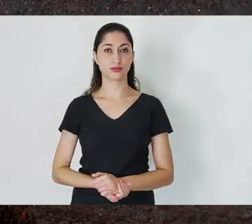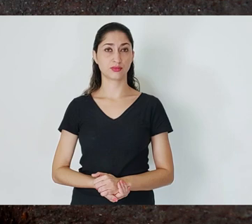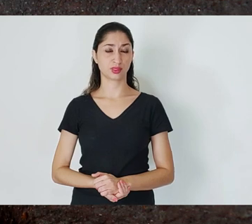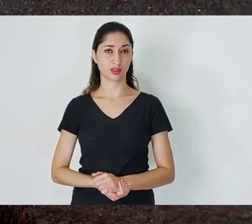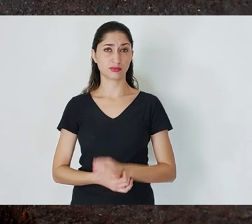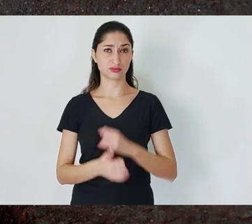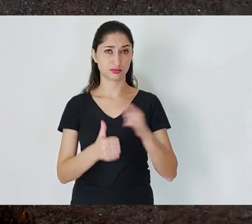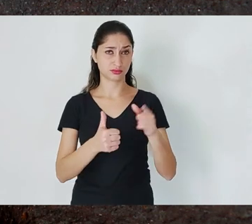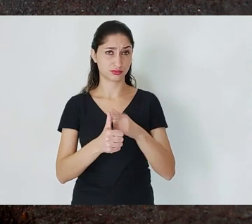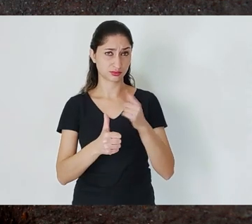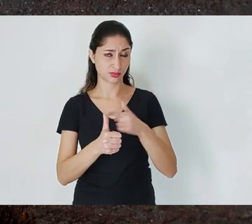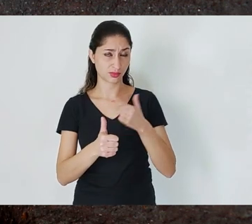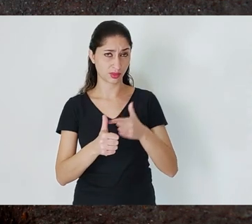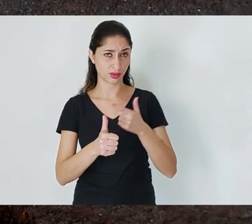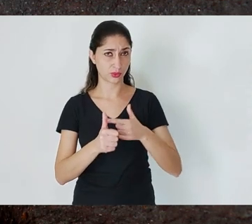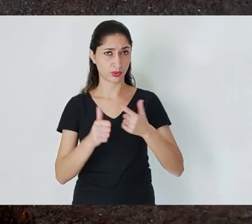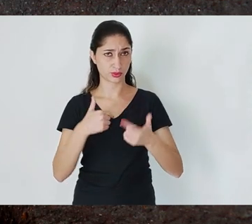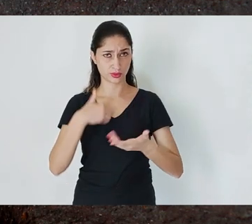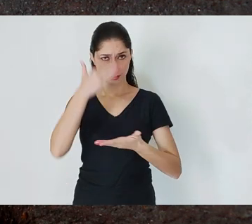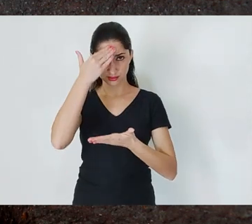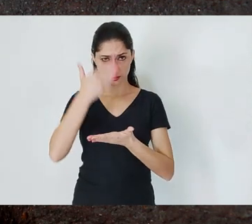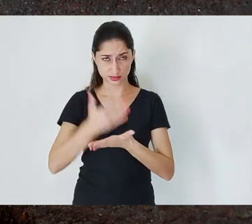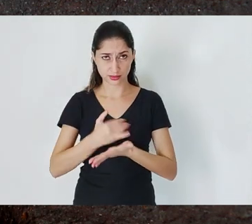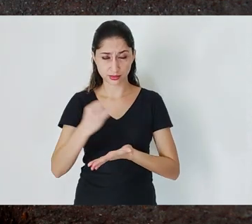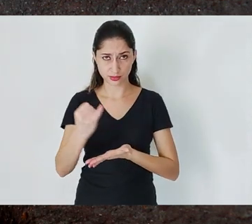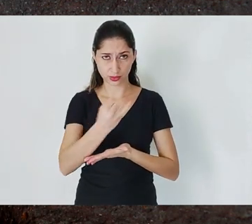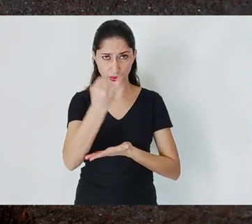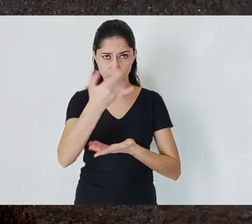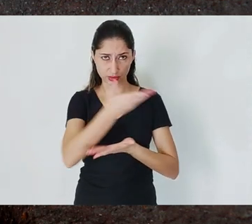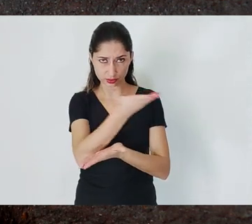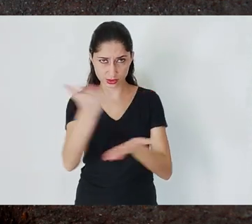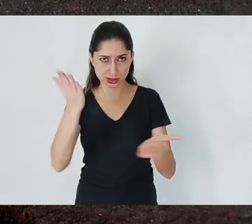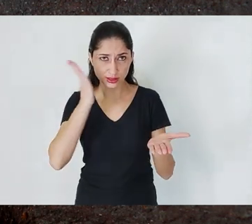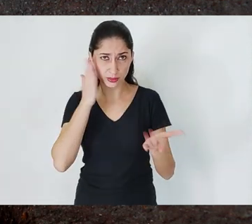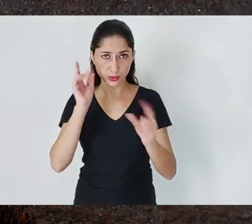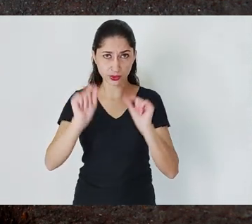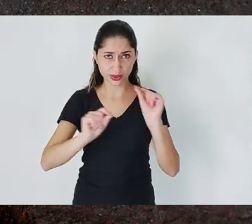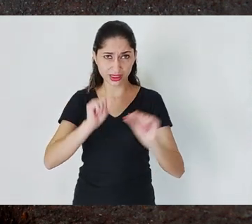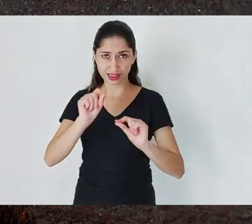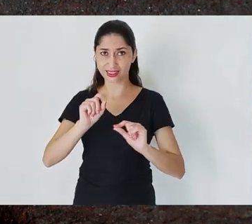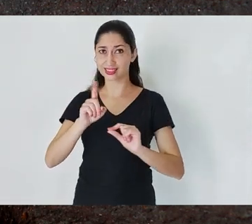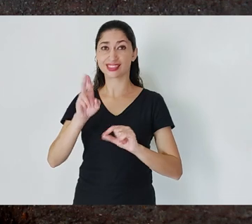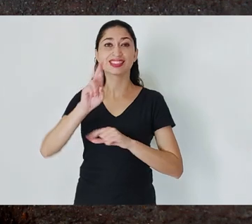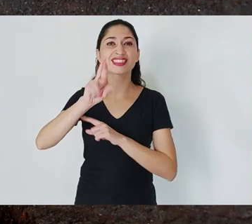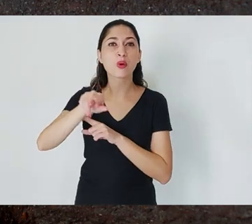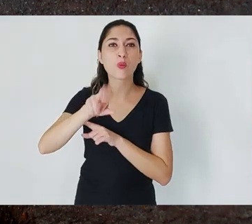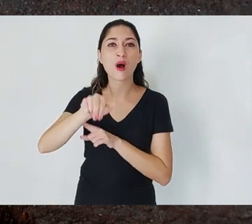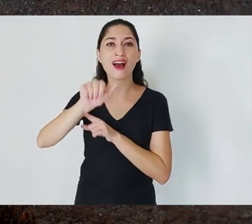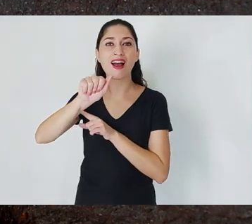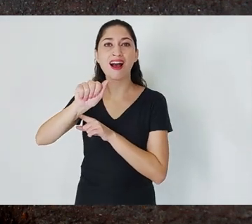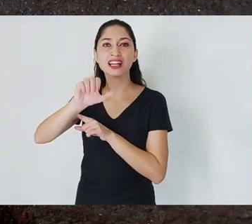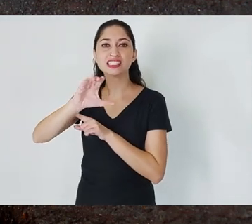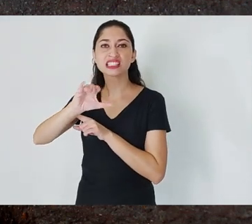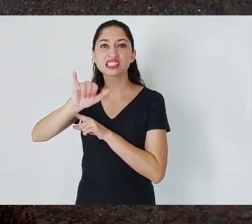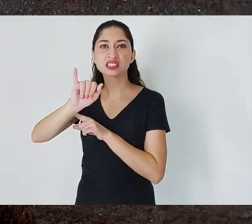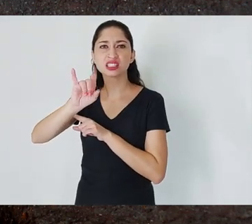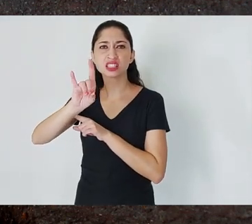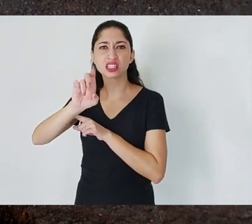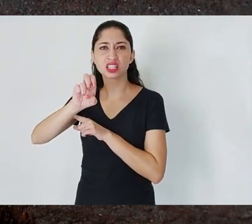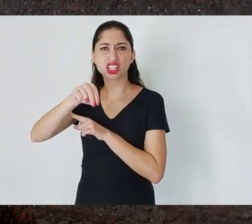The first thing I think is important to be clear about these cases is that they are not accidents. They are not. They are disasters,